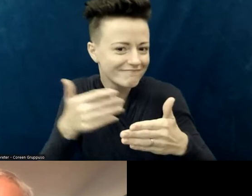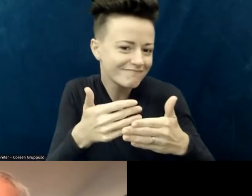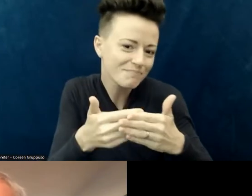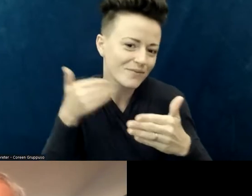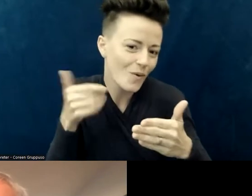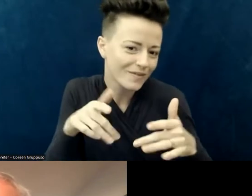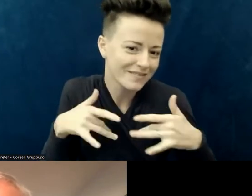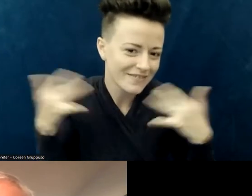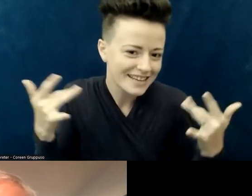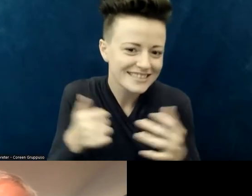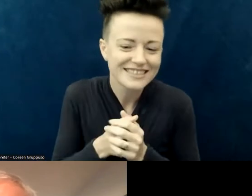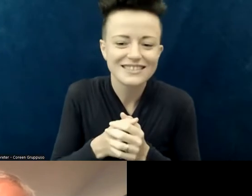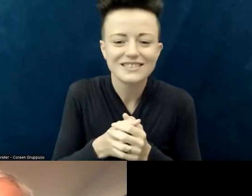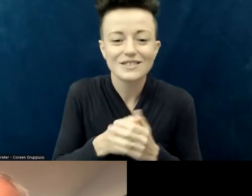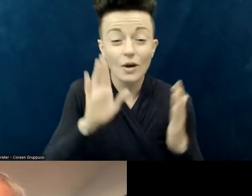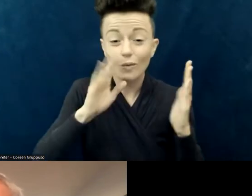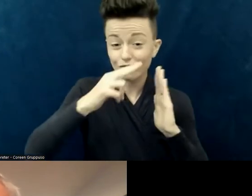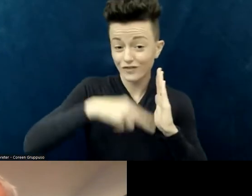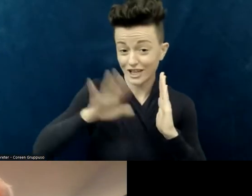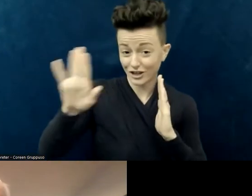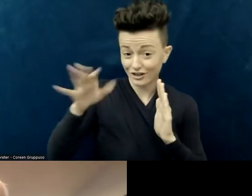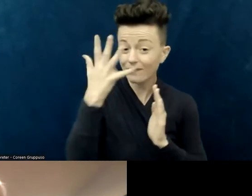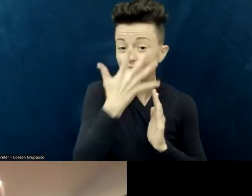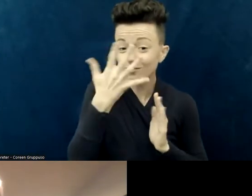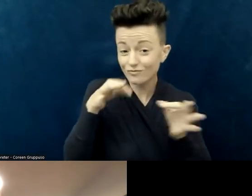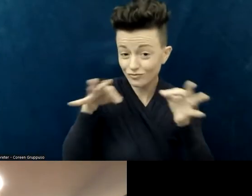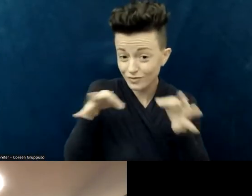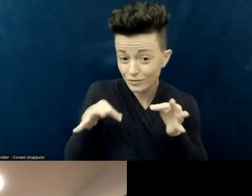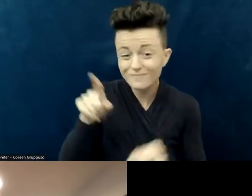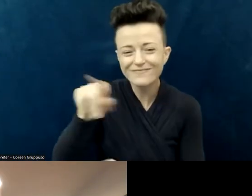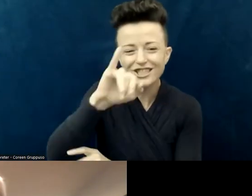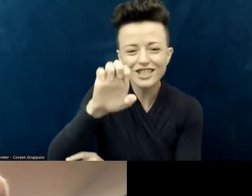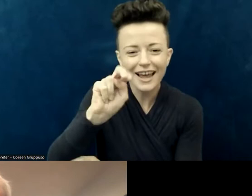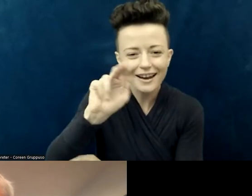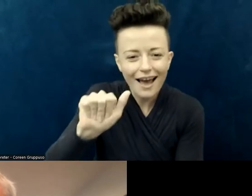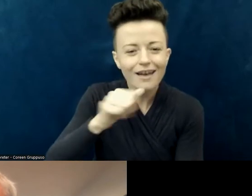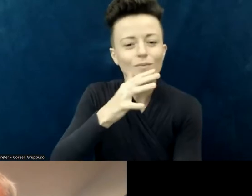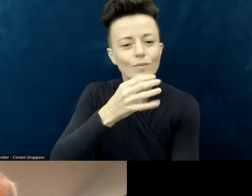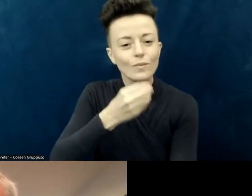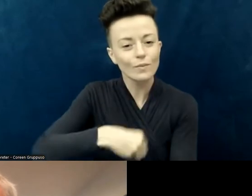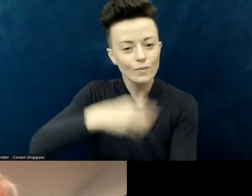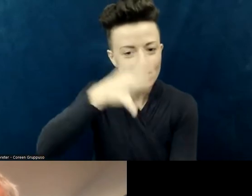as she wrote it: "Jenna is a Caucasian woman with blue eyes "and straight, brown hair that goes